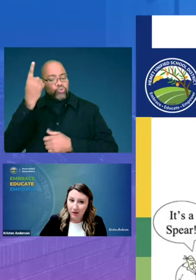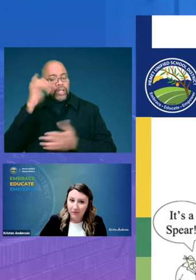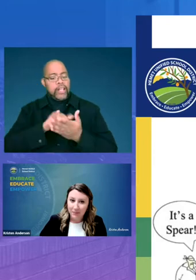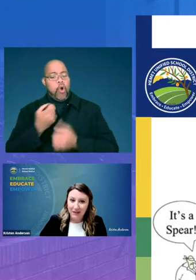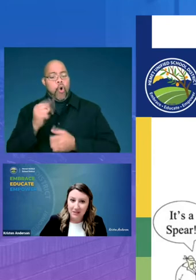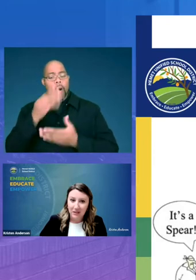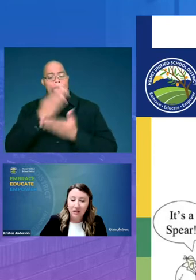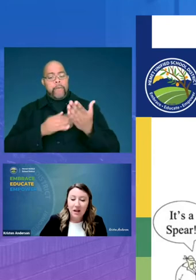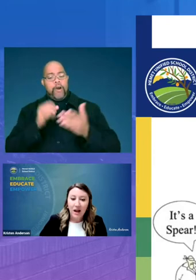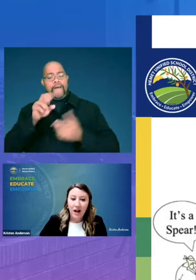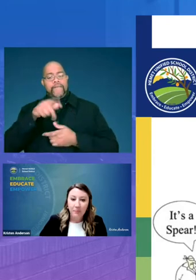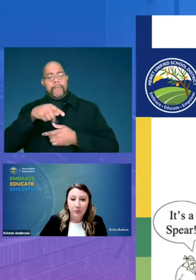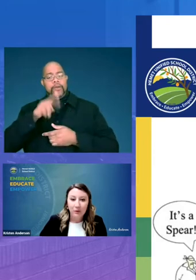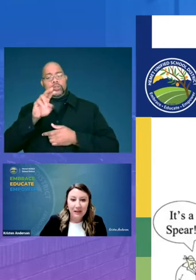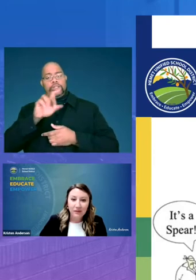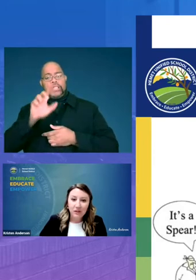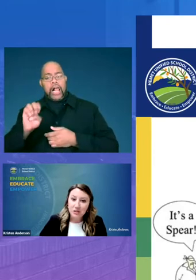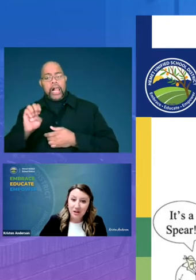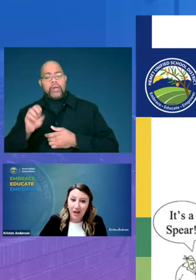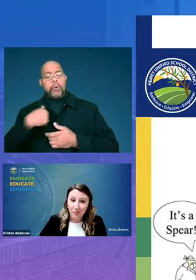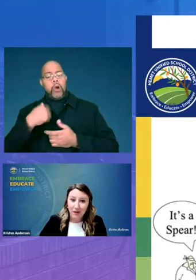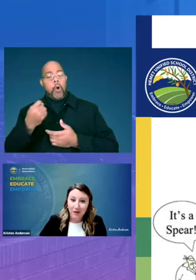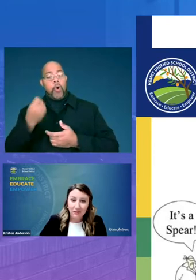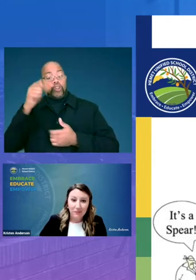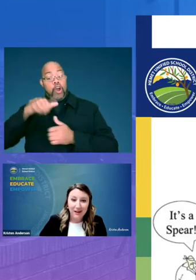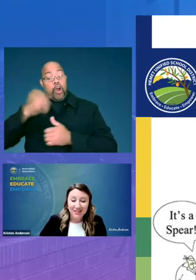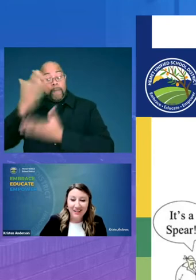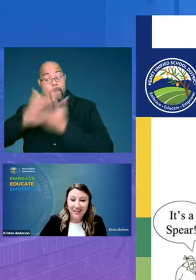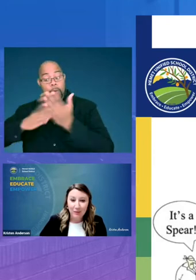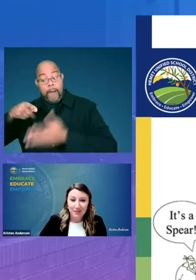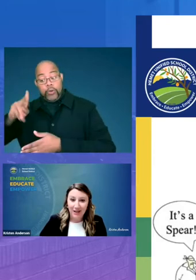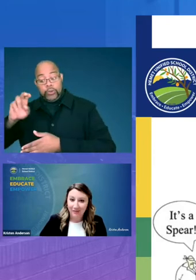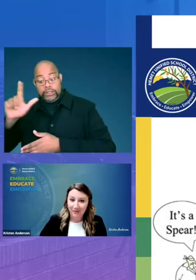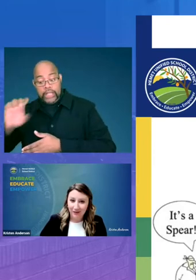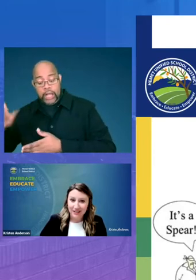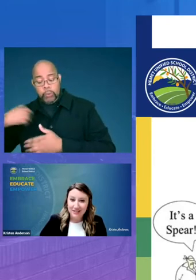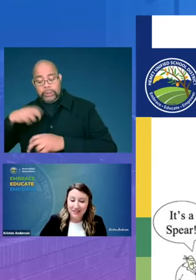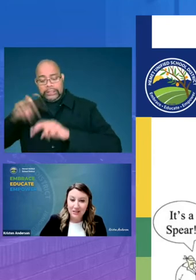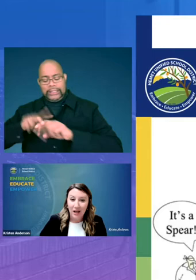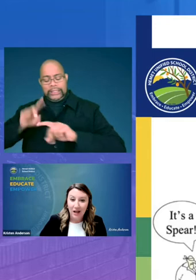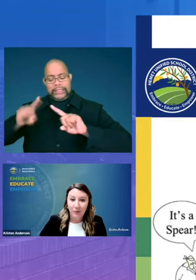of the puzzle and we may have understood other parts of the puzzle as we've sat in various seats